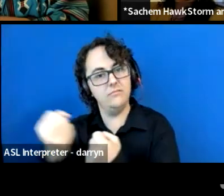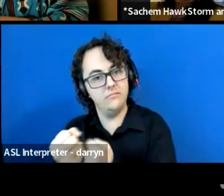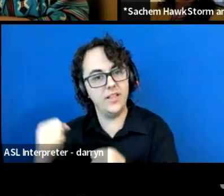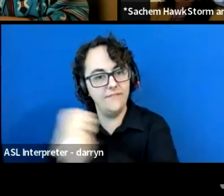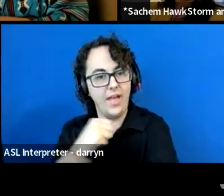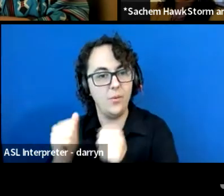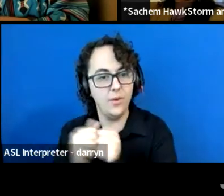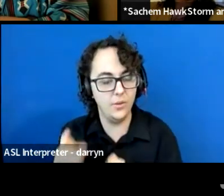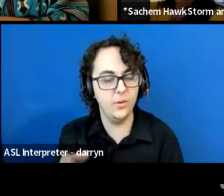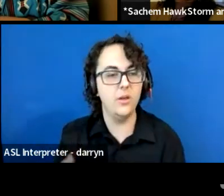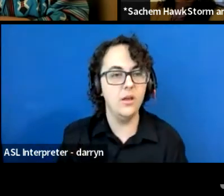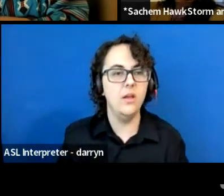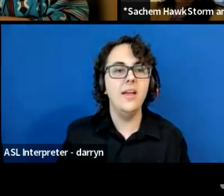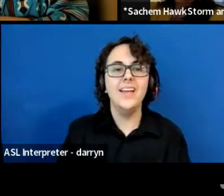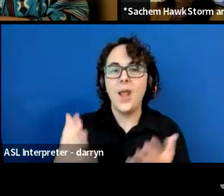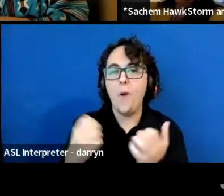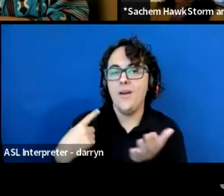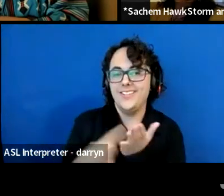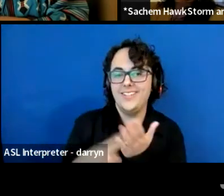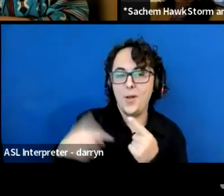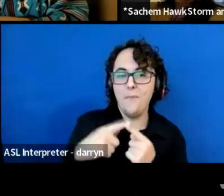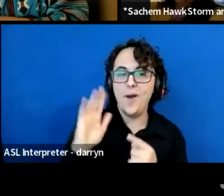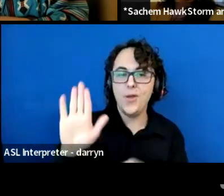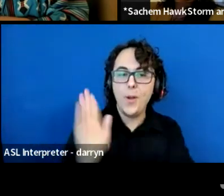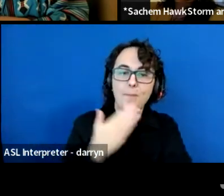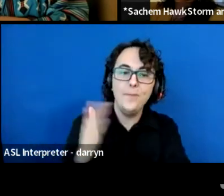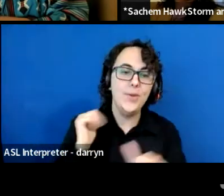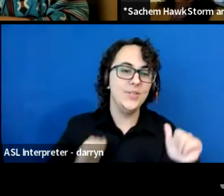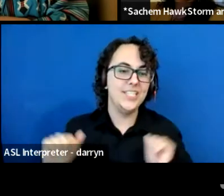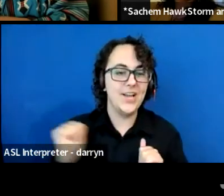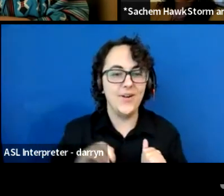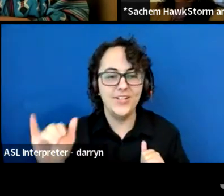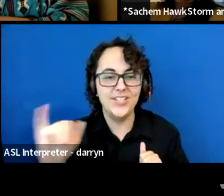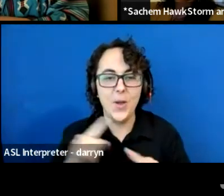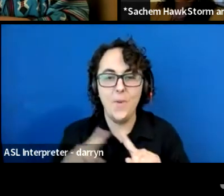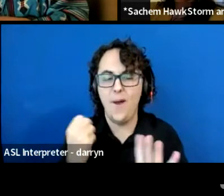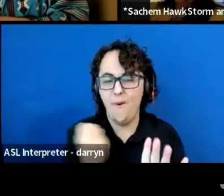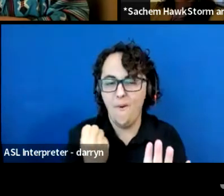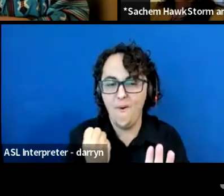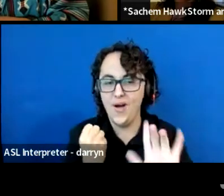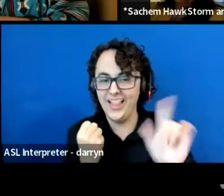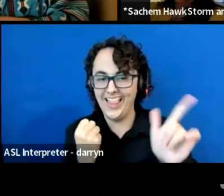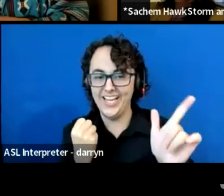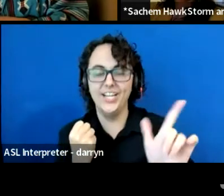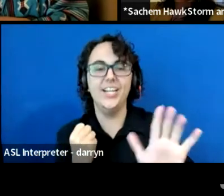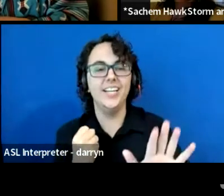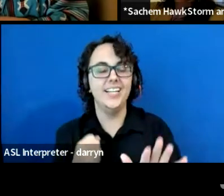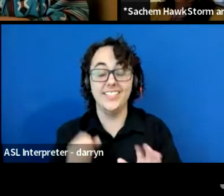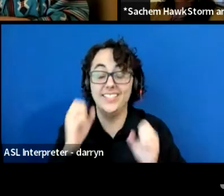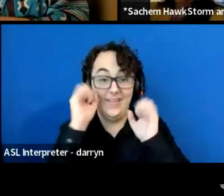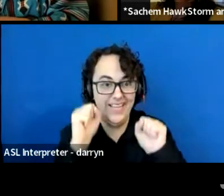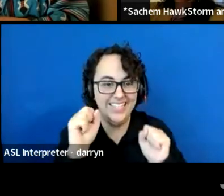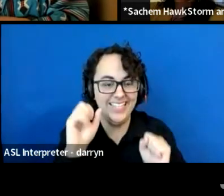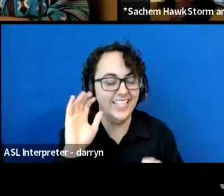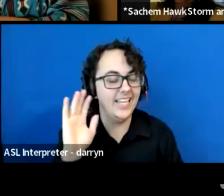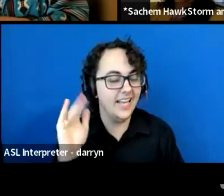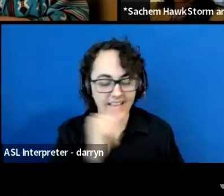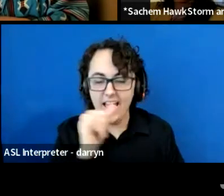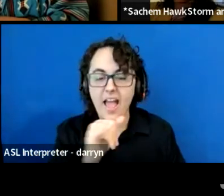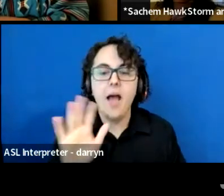that you put on, but we'll see that for later, 'cause that was amazing. 'Cause I wanna make sure that we do get to hear